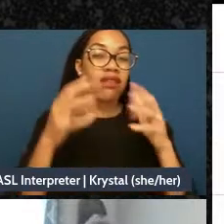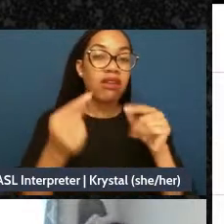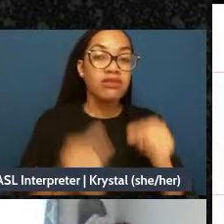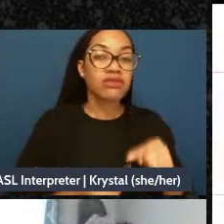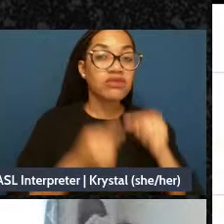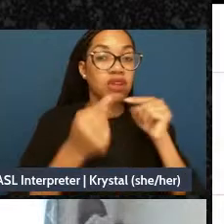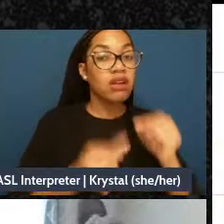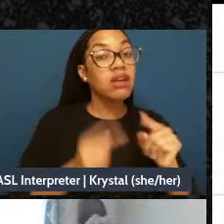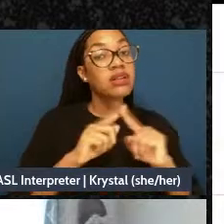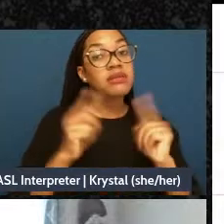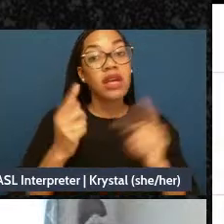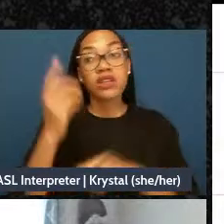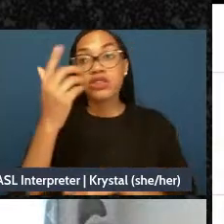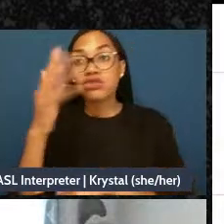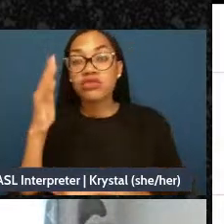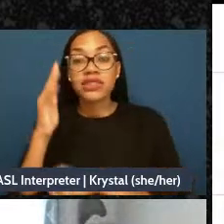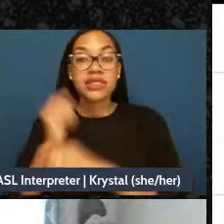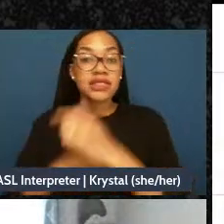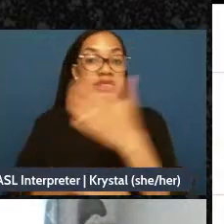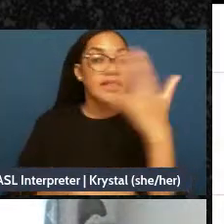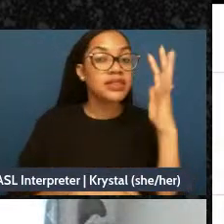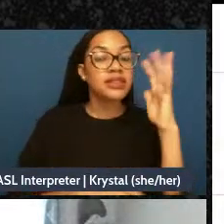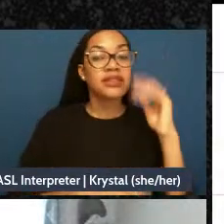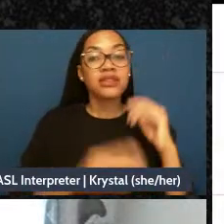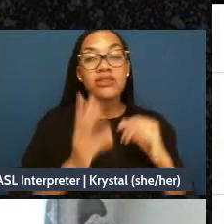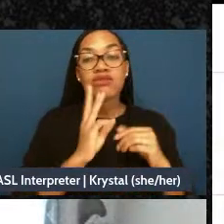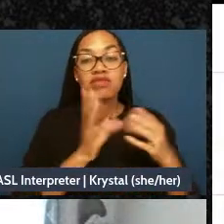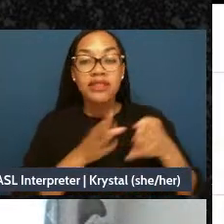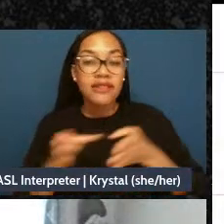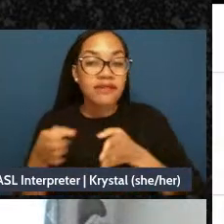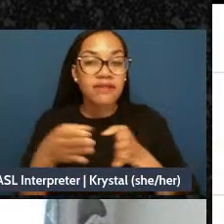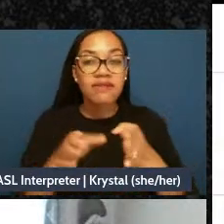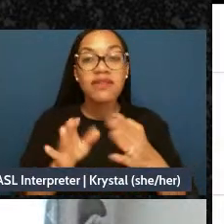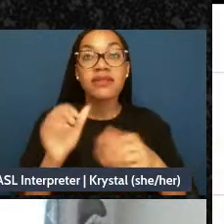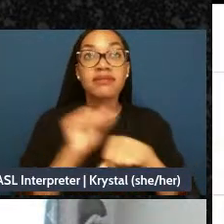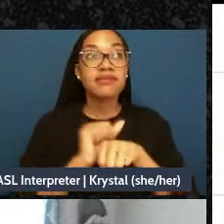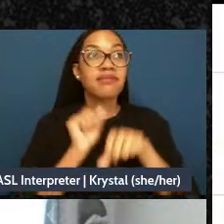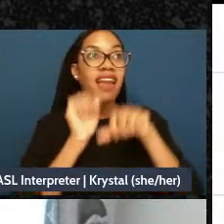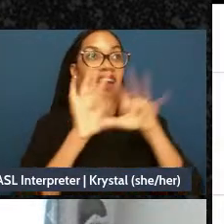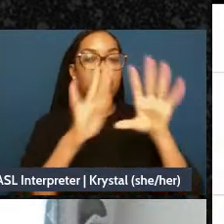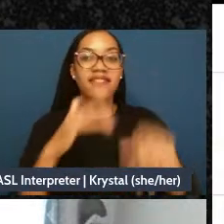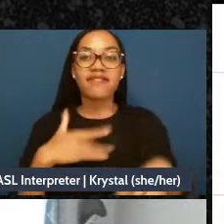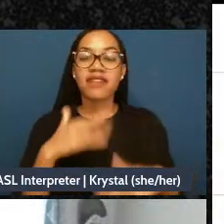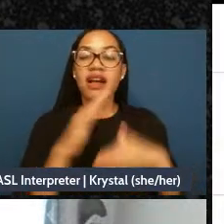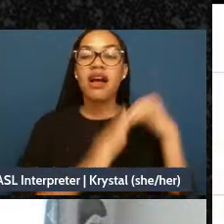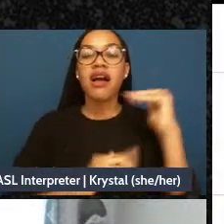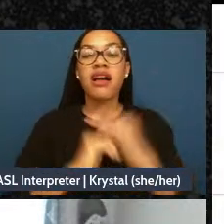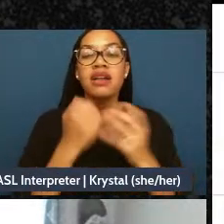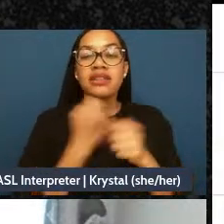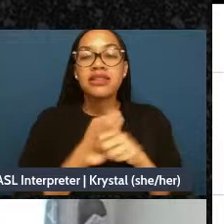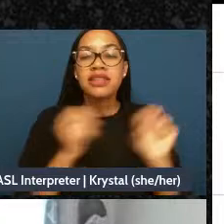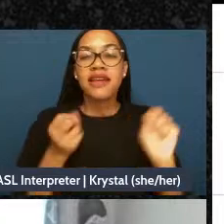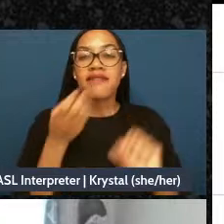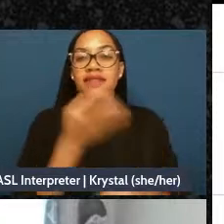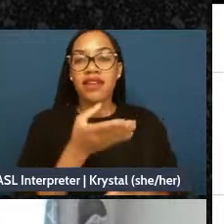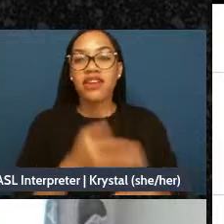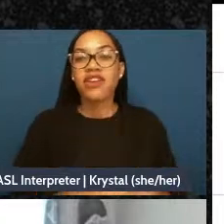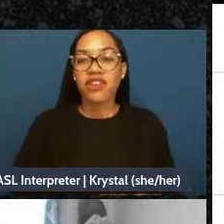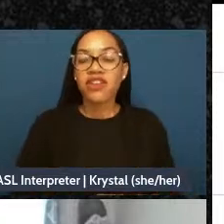mountains, always feel safe. We get to author and write out what works and makes sense for